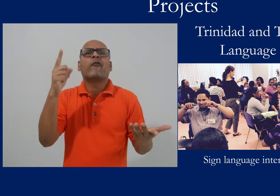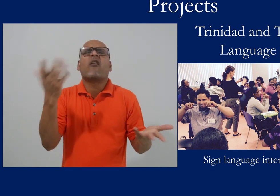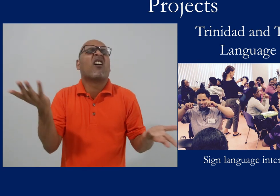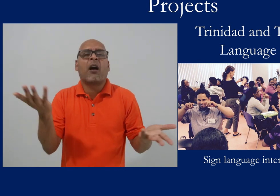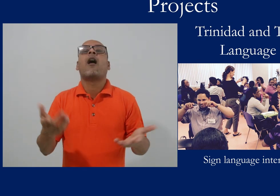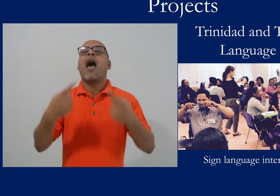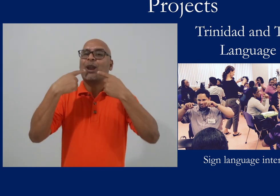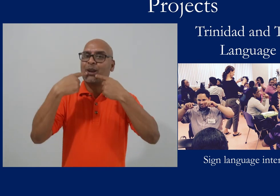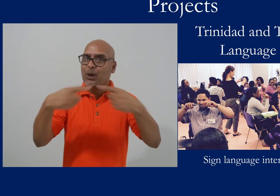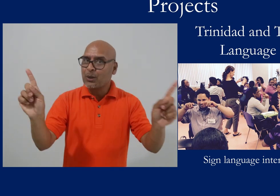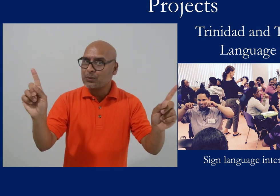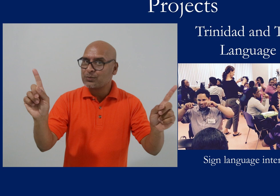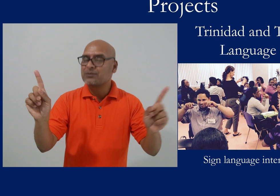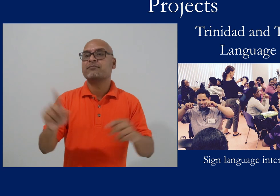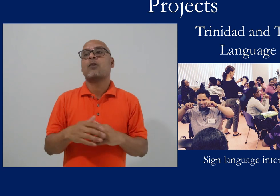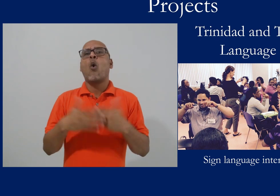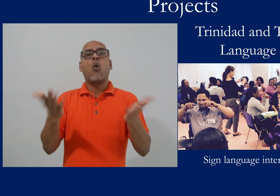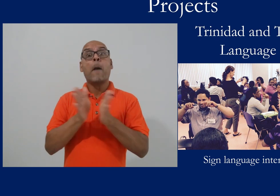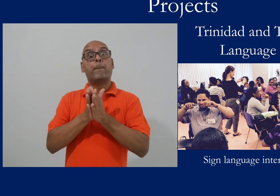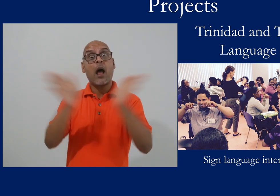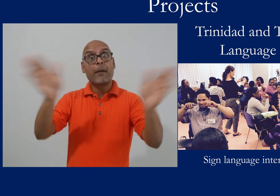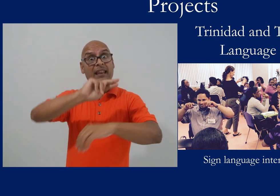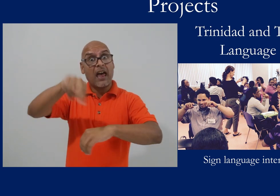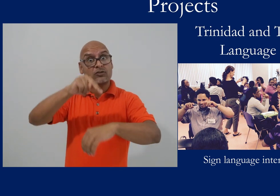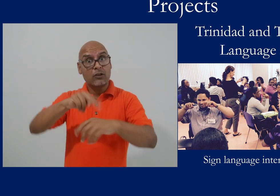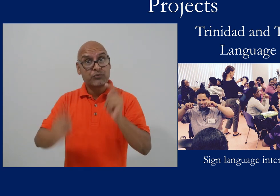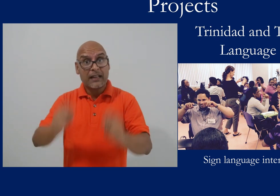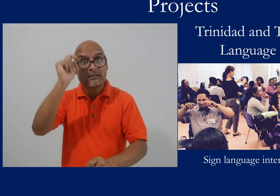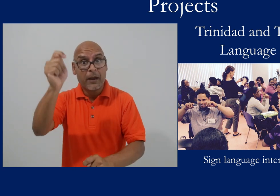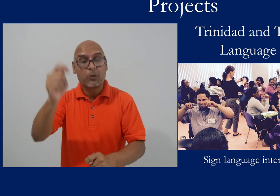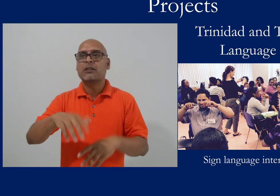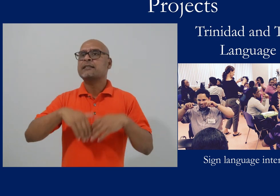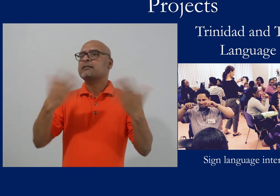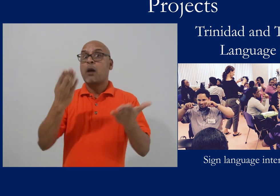The purpose of that programme is to mentor interpreters on the news or national public